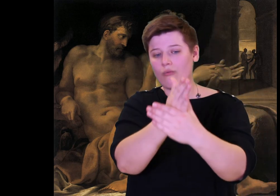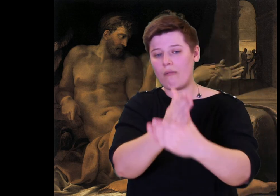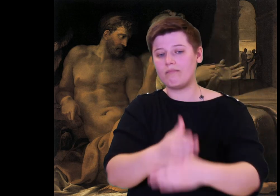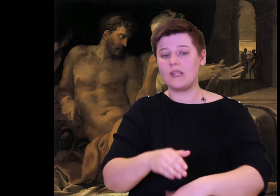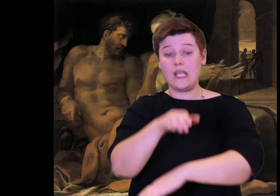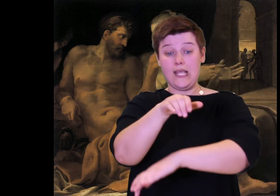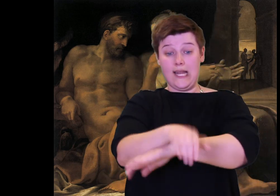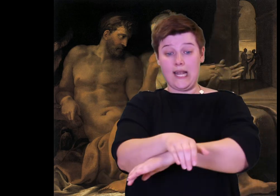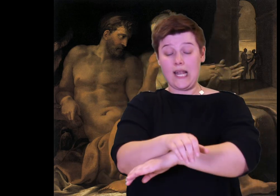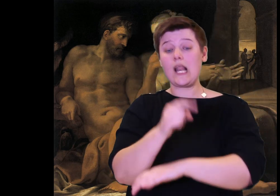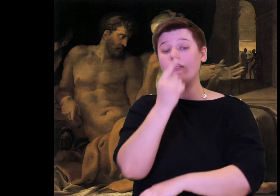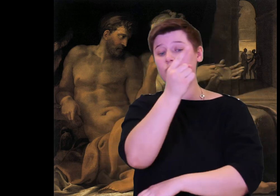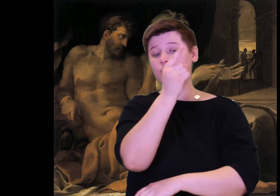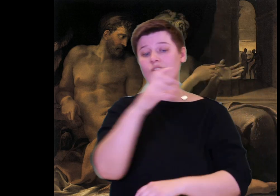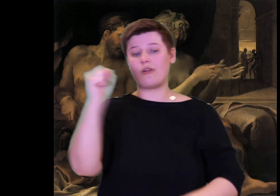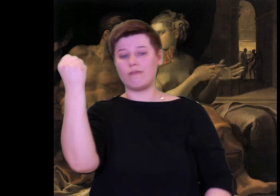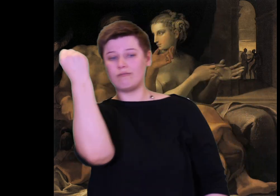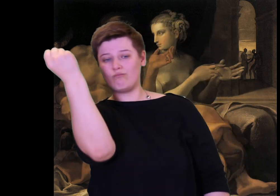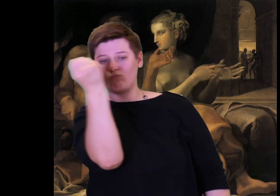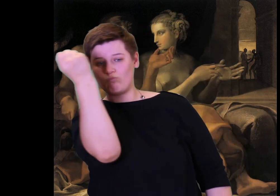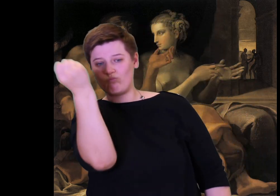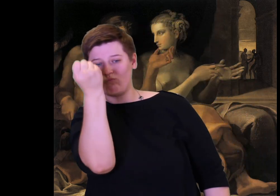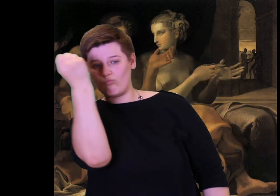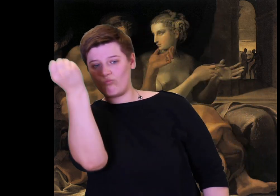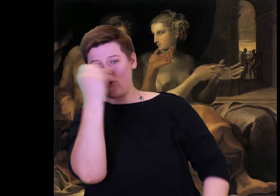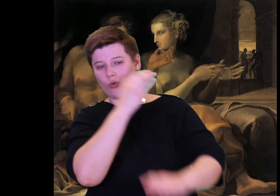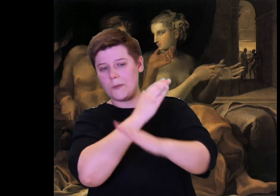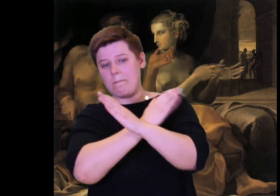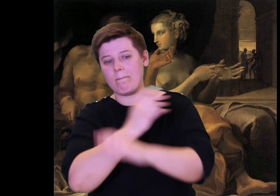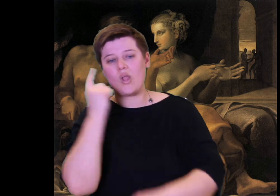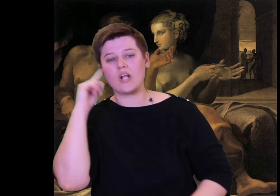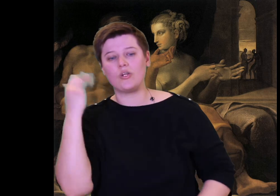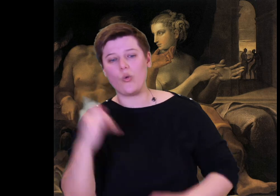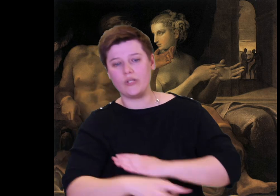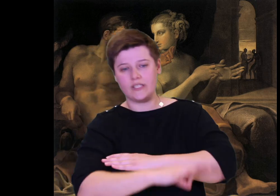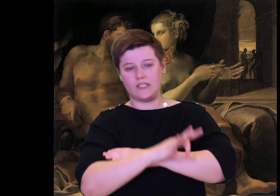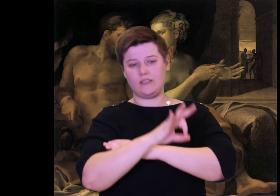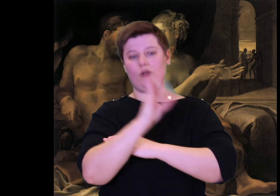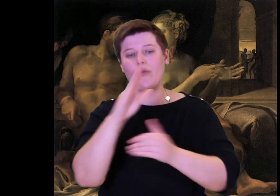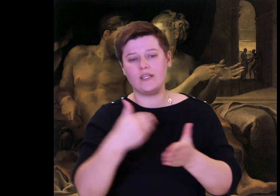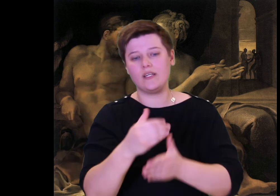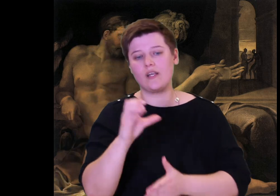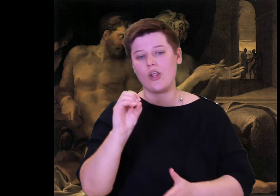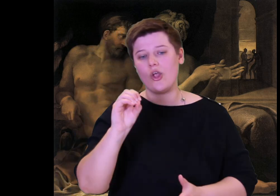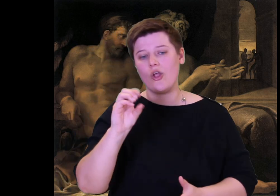She held night back, restraining Golden Dawn beside the ocean, and would not let